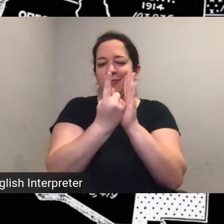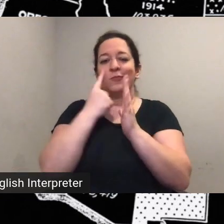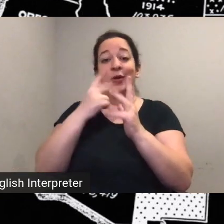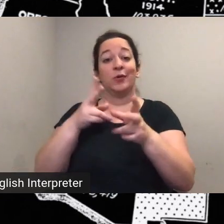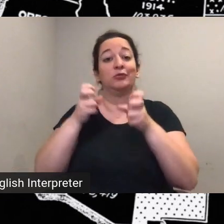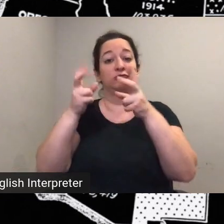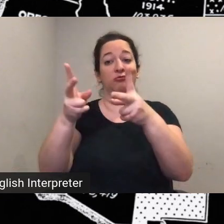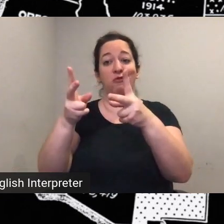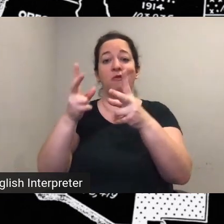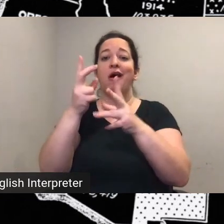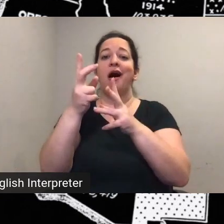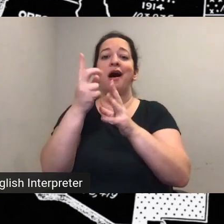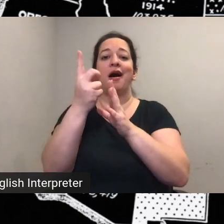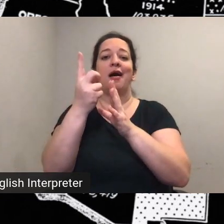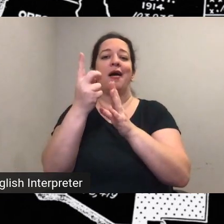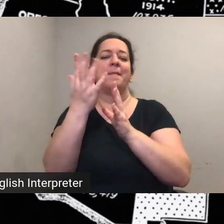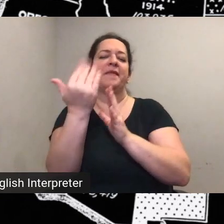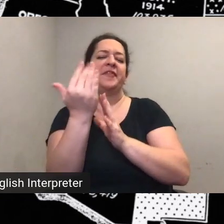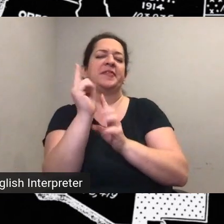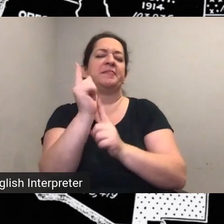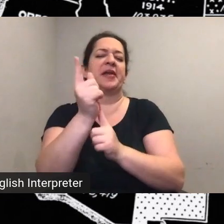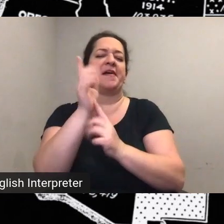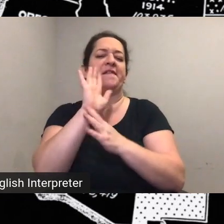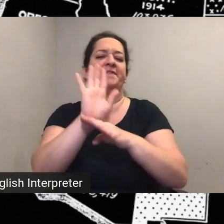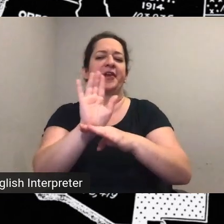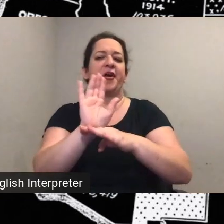and that will be followed by a q a with the suffragist map